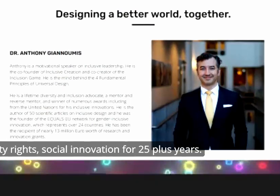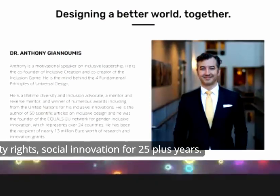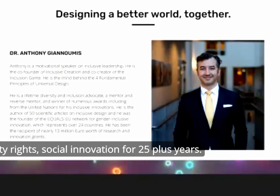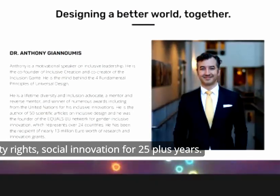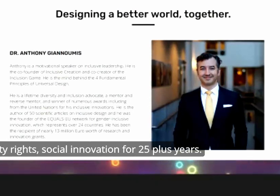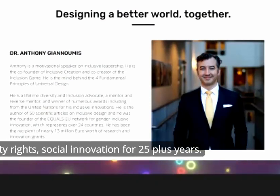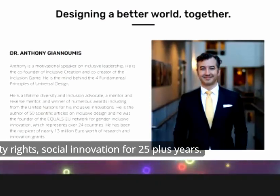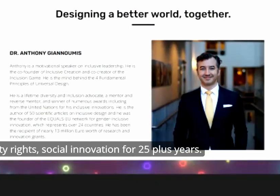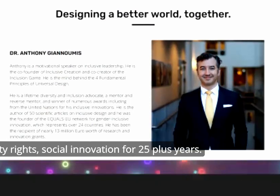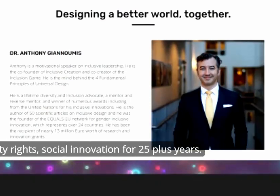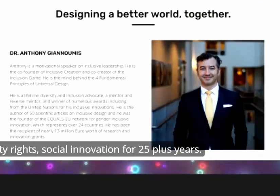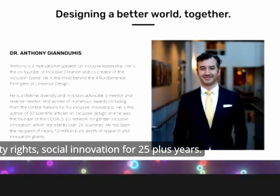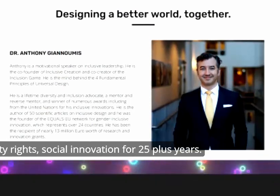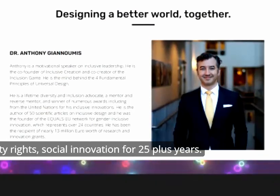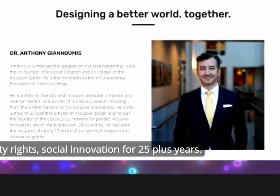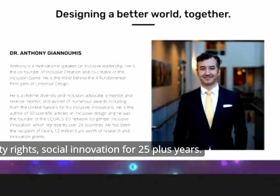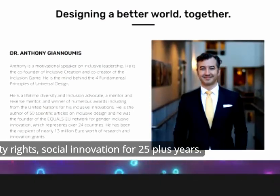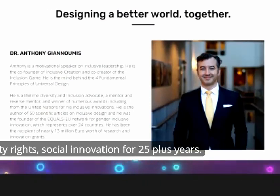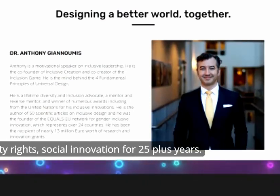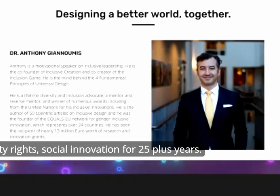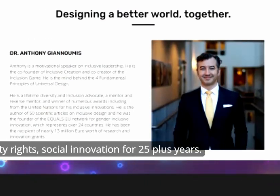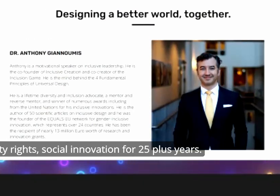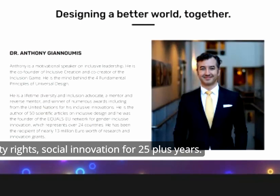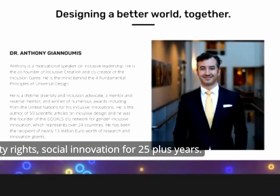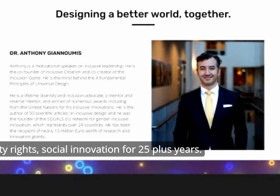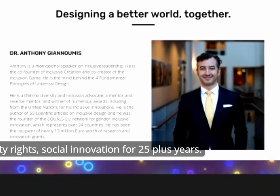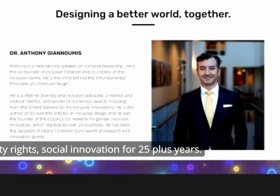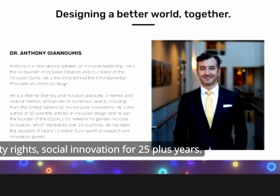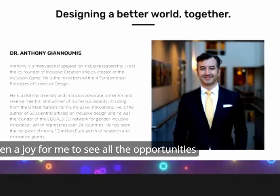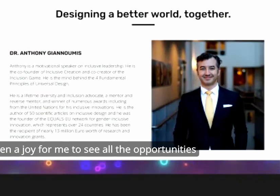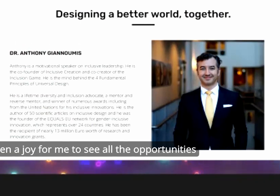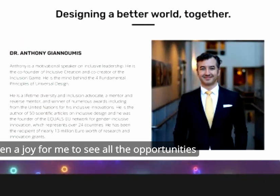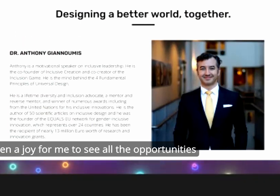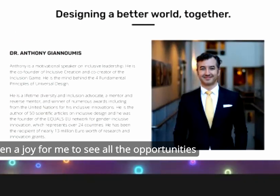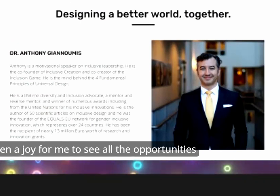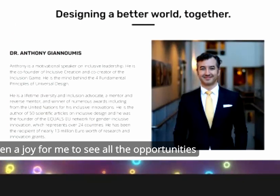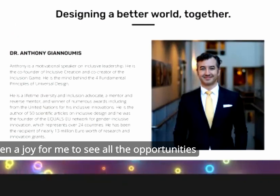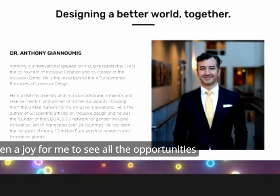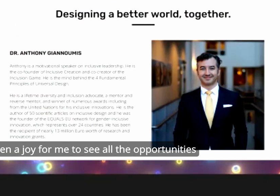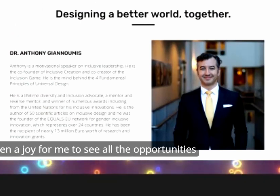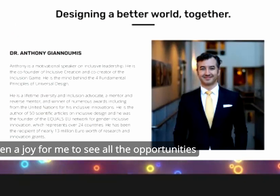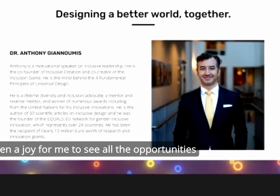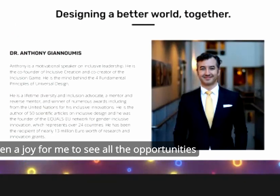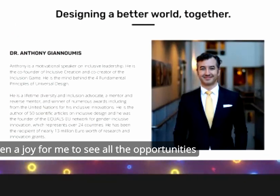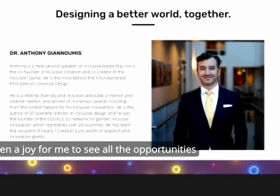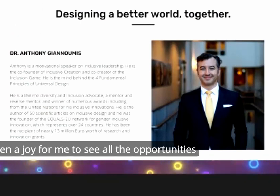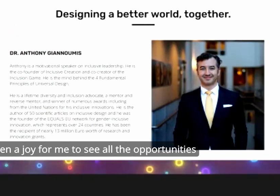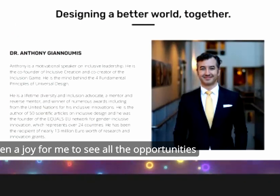disability rights social Innovation for 25 plus years uh it's been a joy for me to see all the